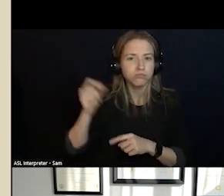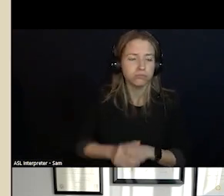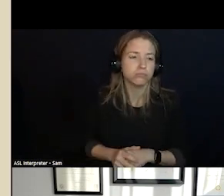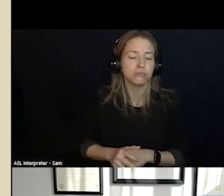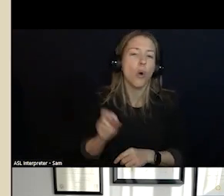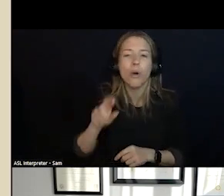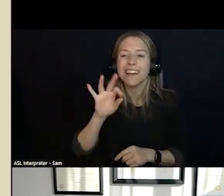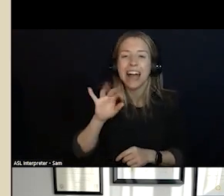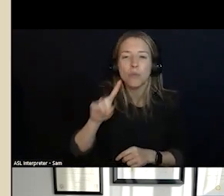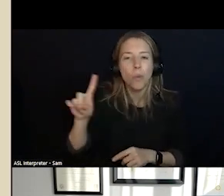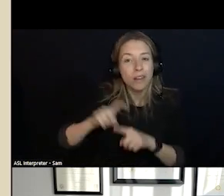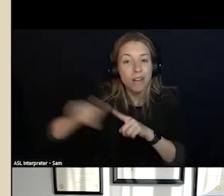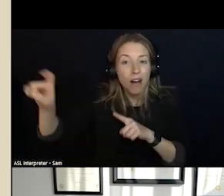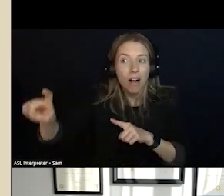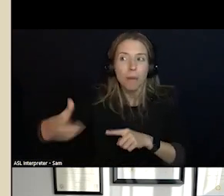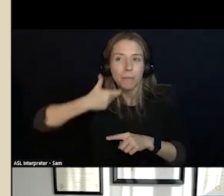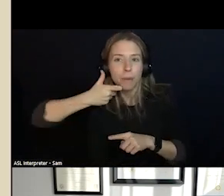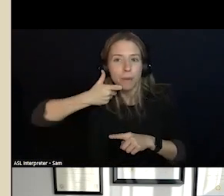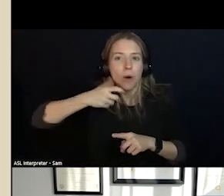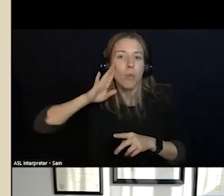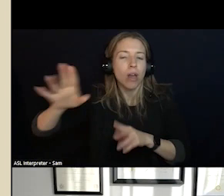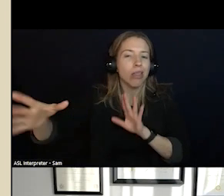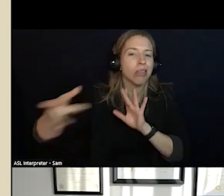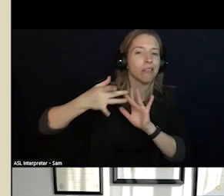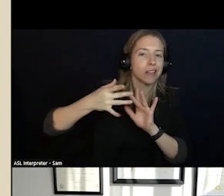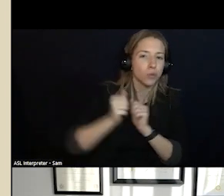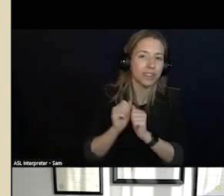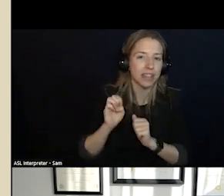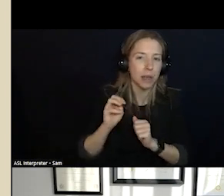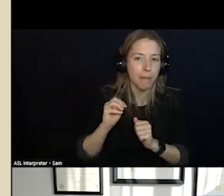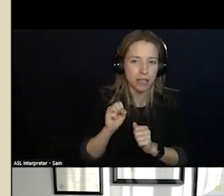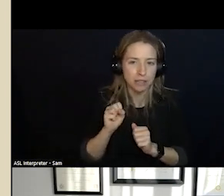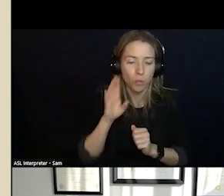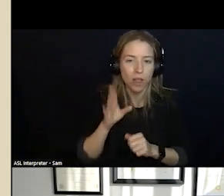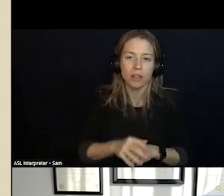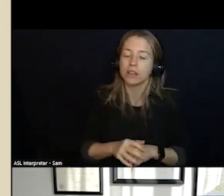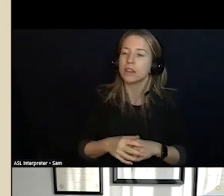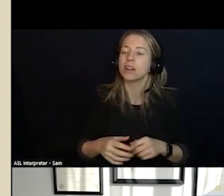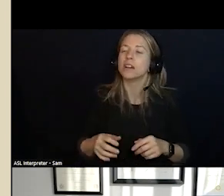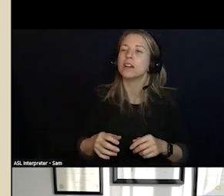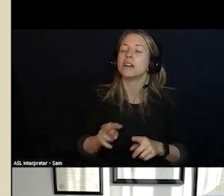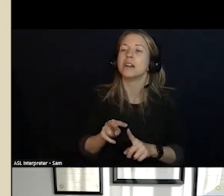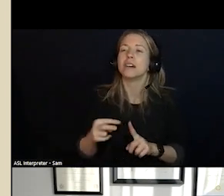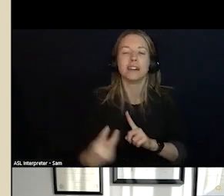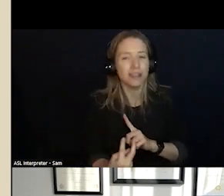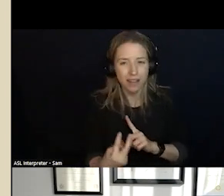SO THEN THE FOLLOWING QUESTION IS WELL, WHY DON'T WE HAVE THAT FOR OTHER KINDS OF EMERGENCIES THAT INVOLVE THE BRAIN?